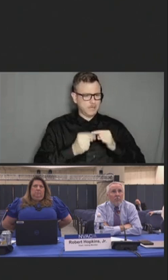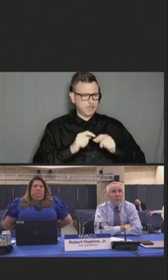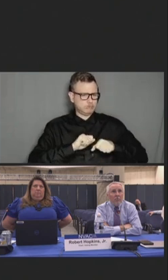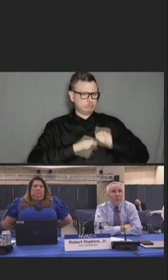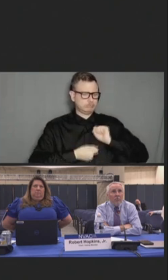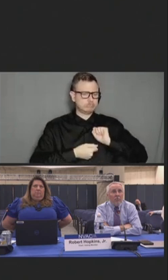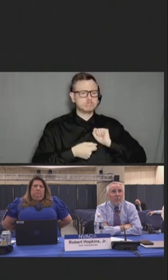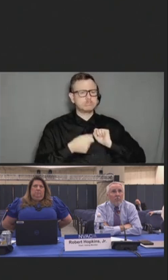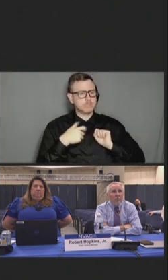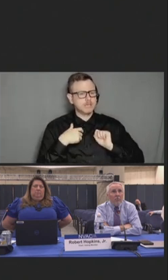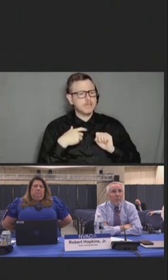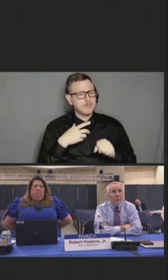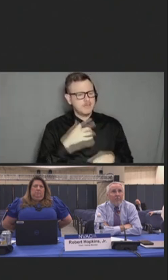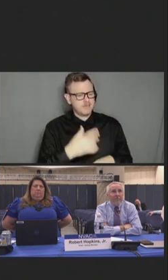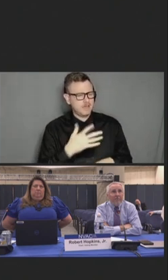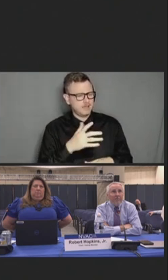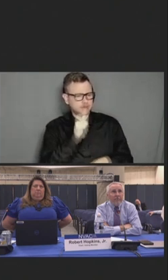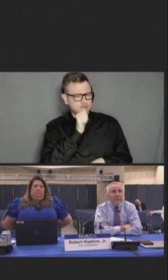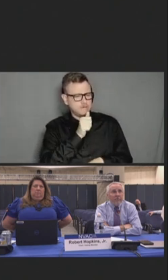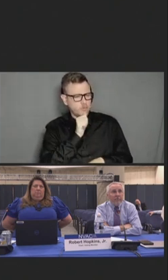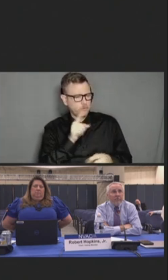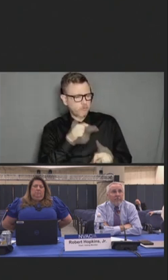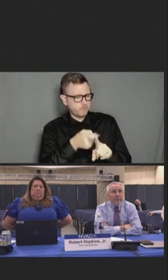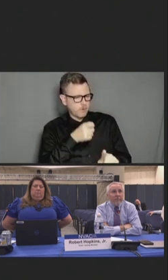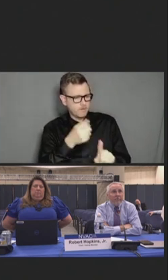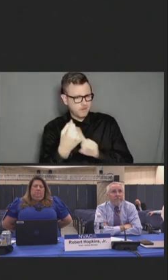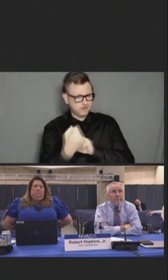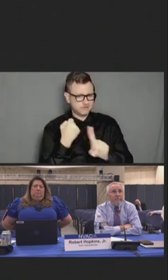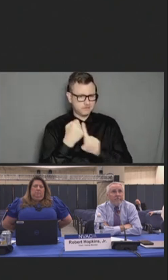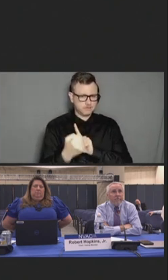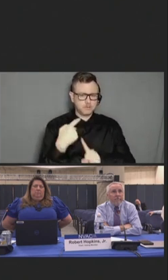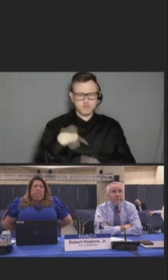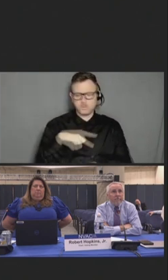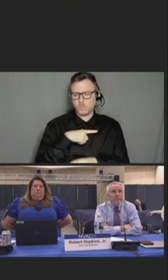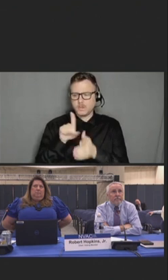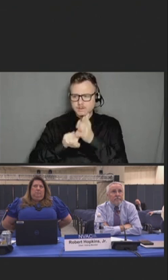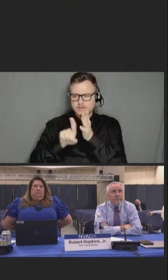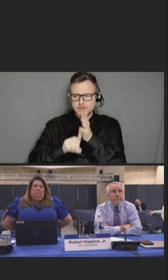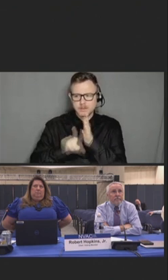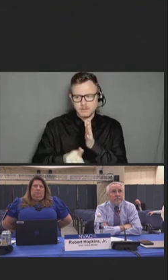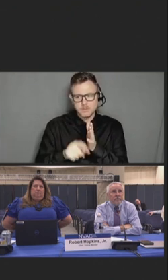In another study, my colleagues and I examined the relationship between COVID-19 stigma and